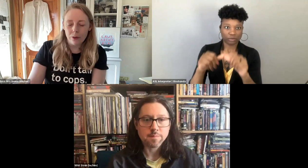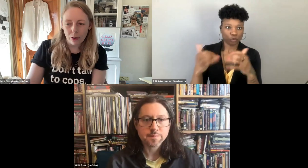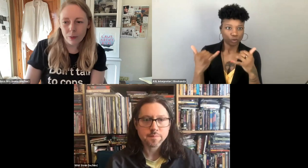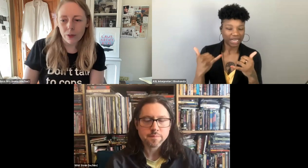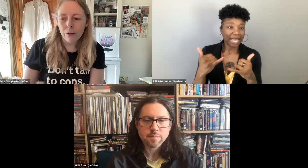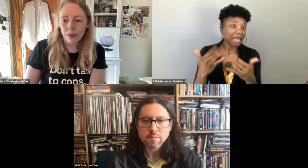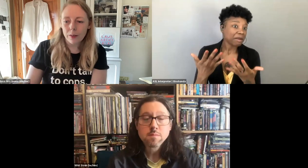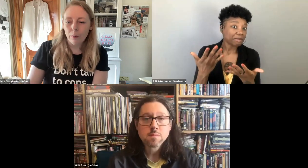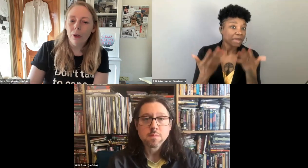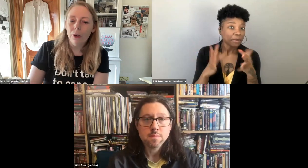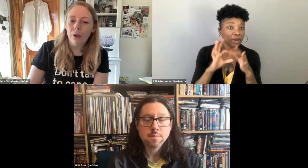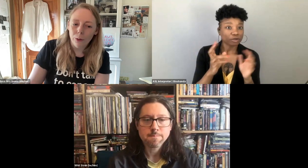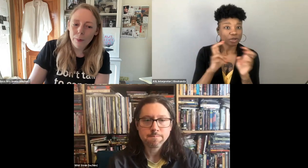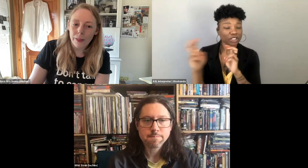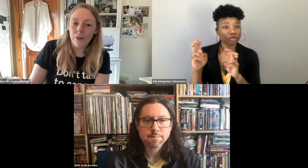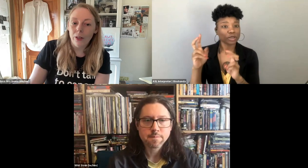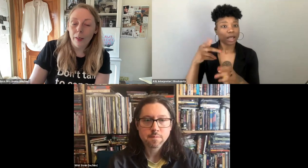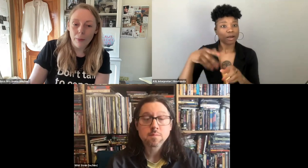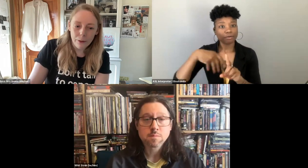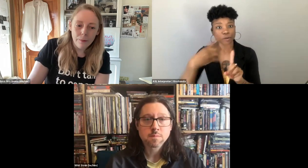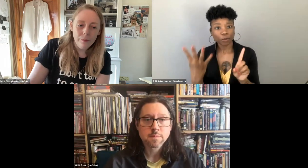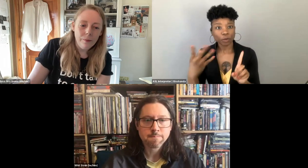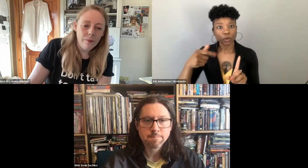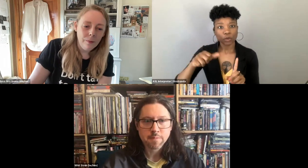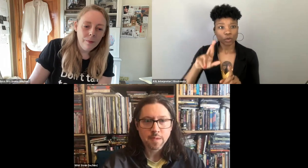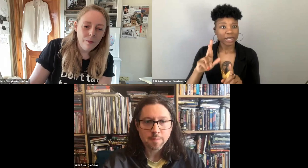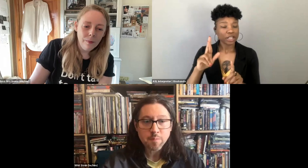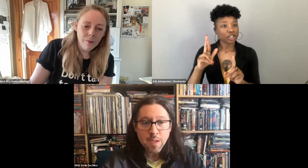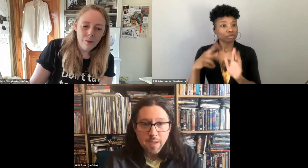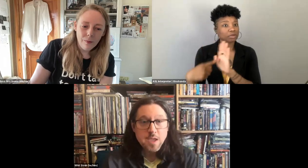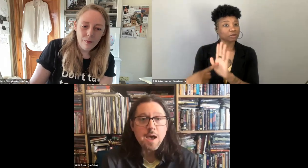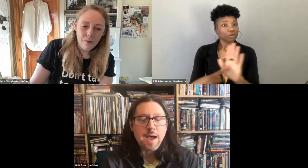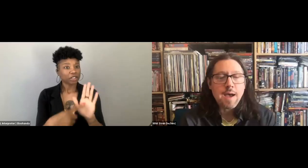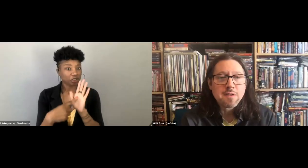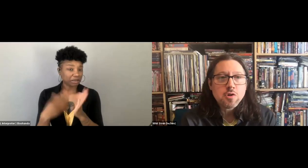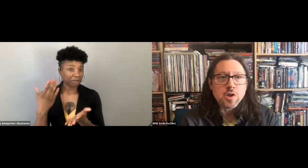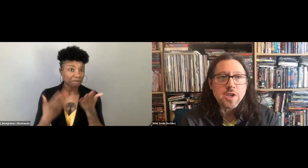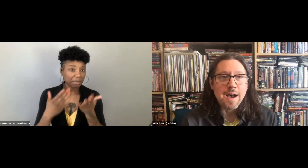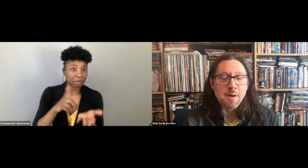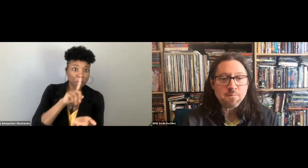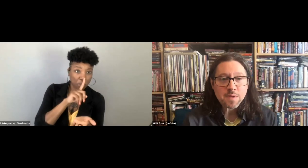may have not put it in those terms, is obviously part of the group that he's talking about. Yeah, absolutely.